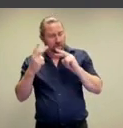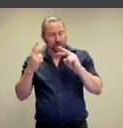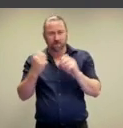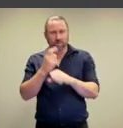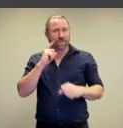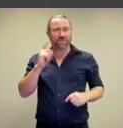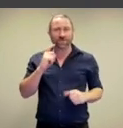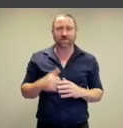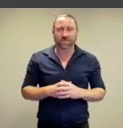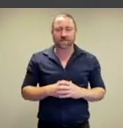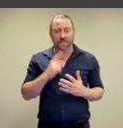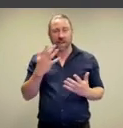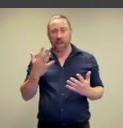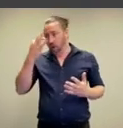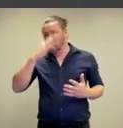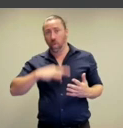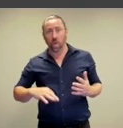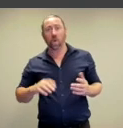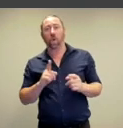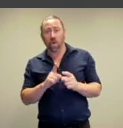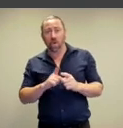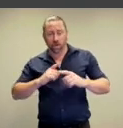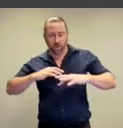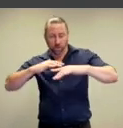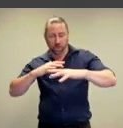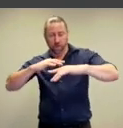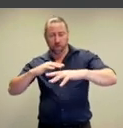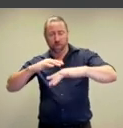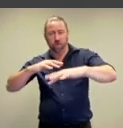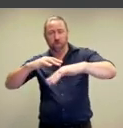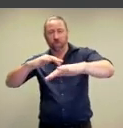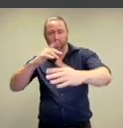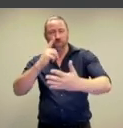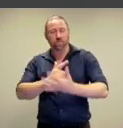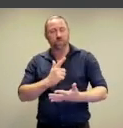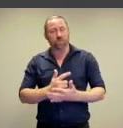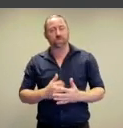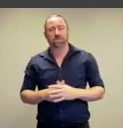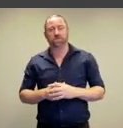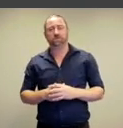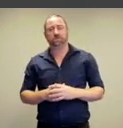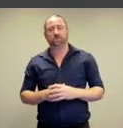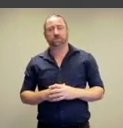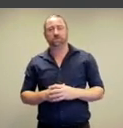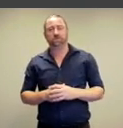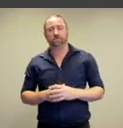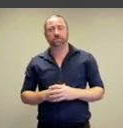them strange. So here we have nude bodies looking like prawns.